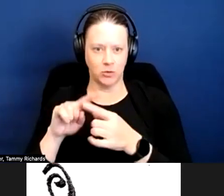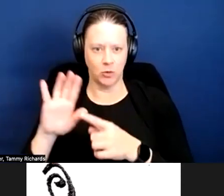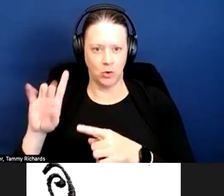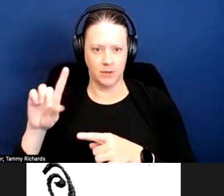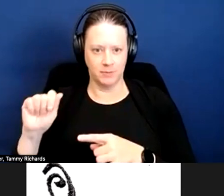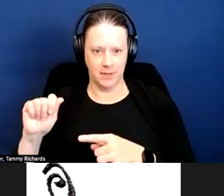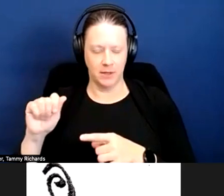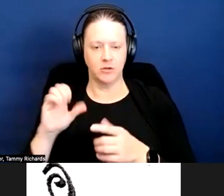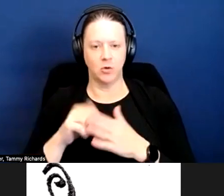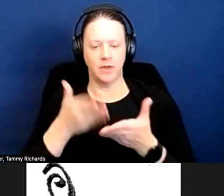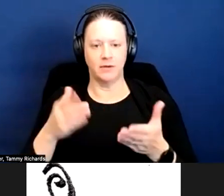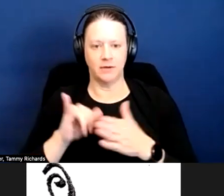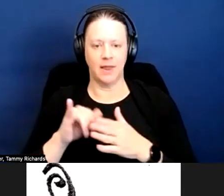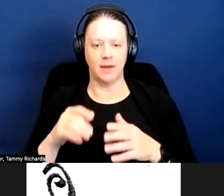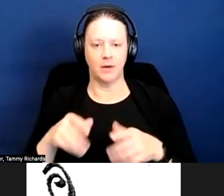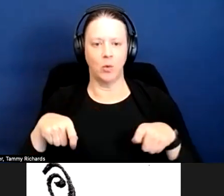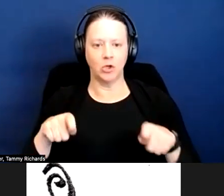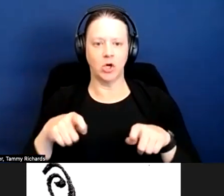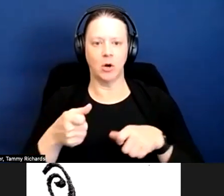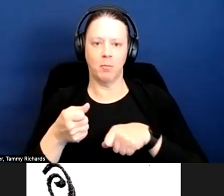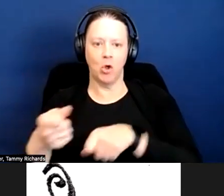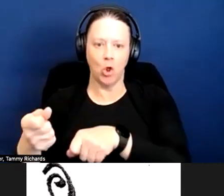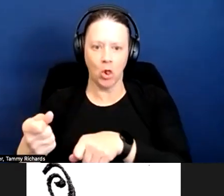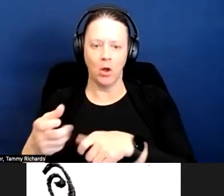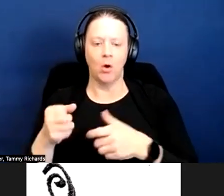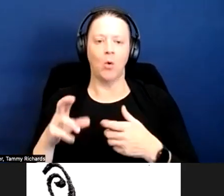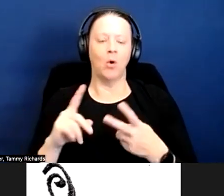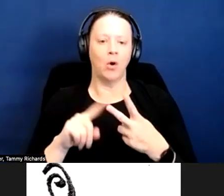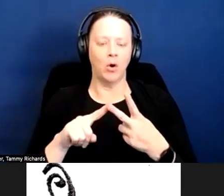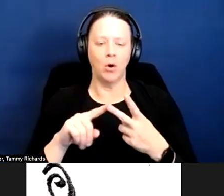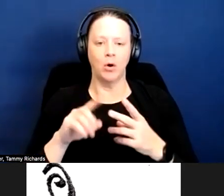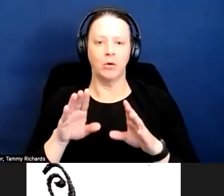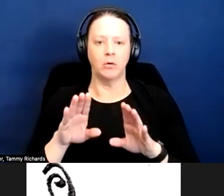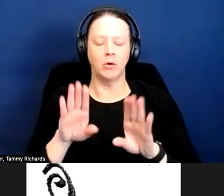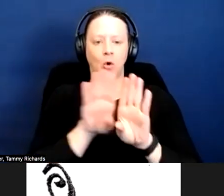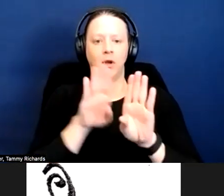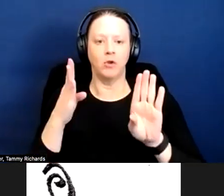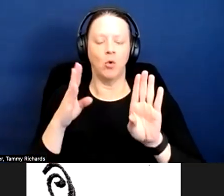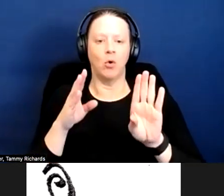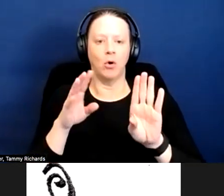So things like pulling your wheelchair, opening doors, you know, barking to let somebody know